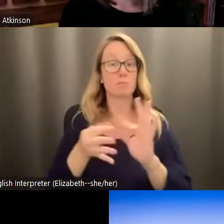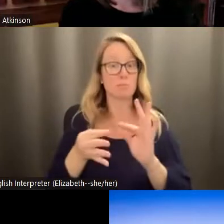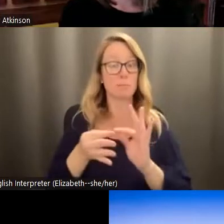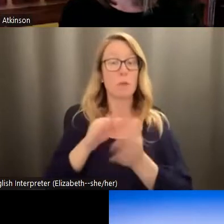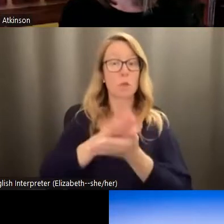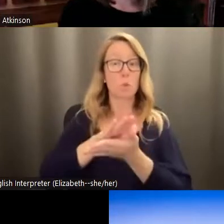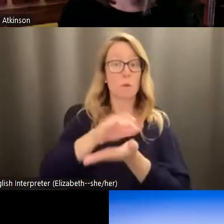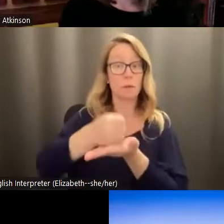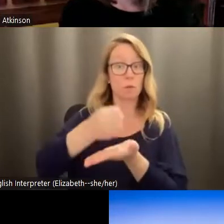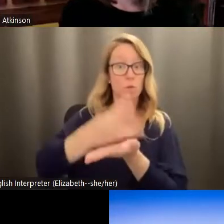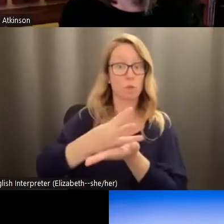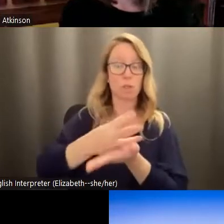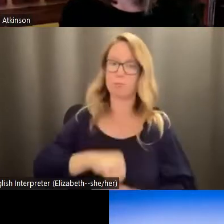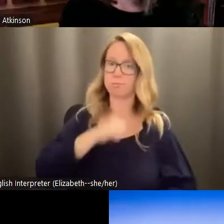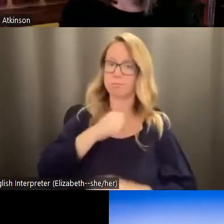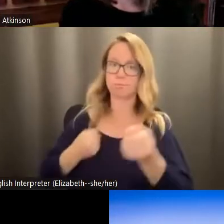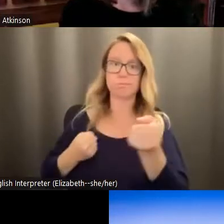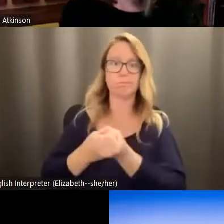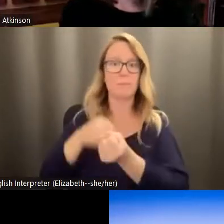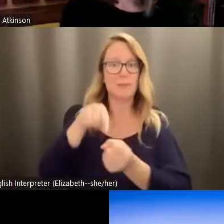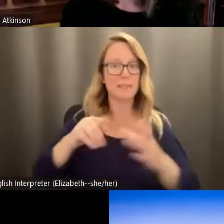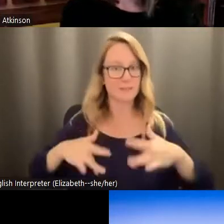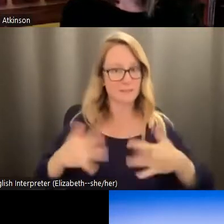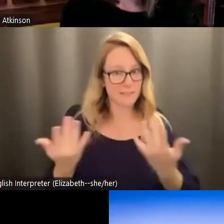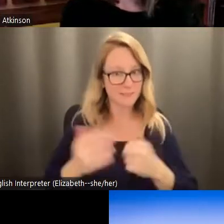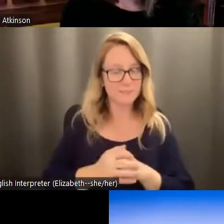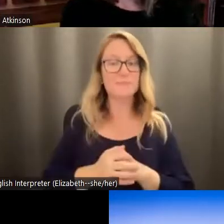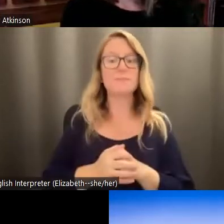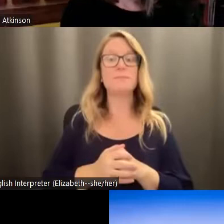Work is a proud sponsor of this event, as well as the our